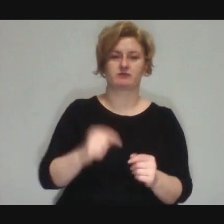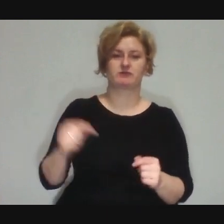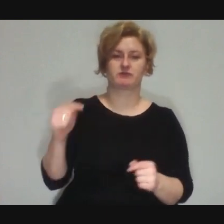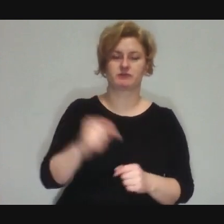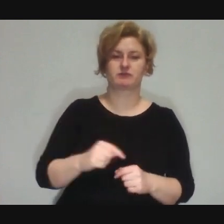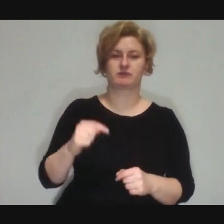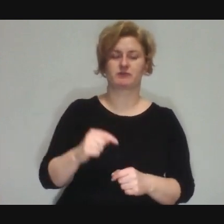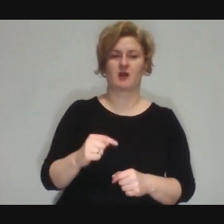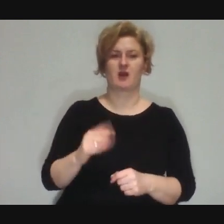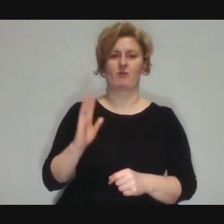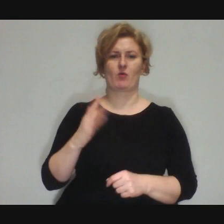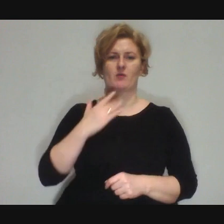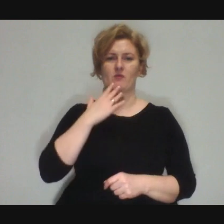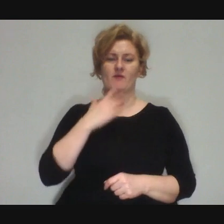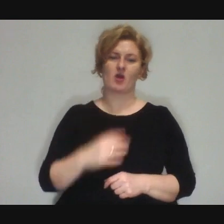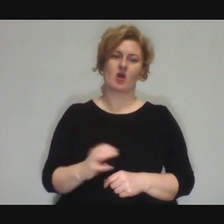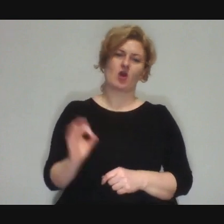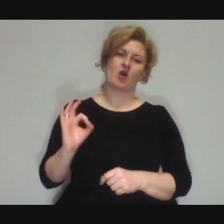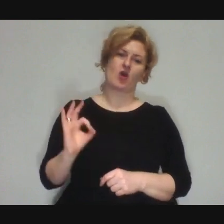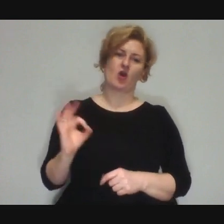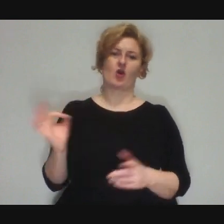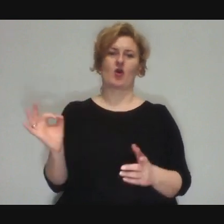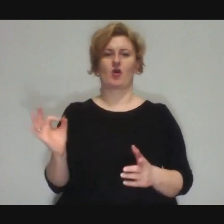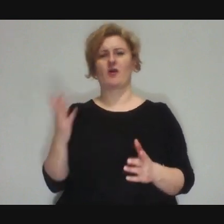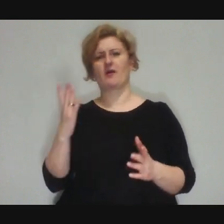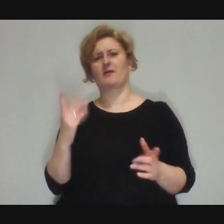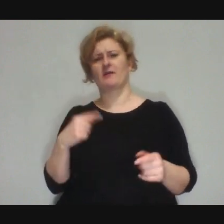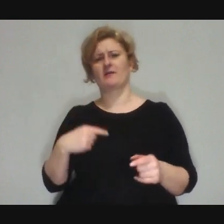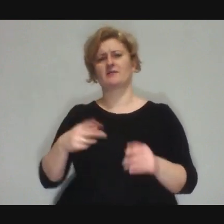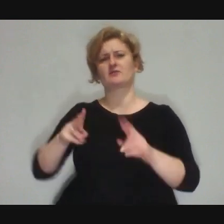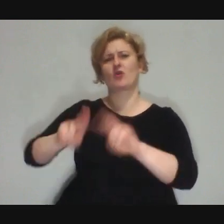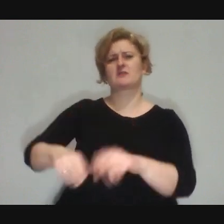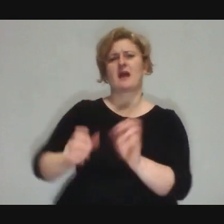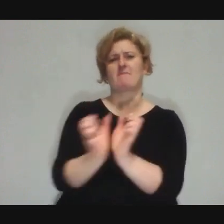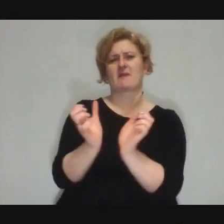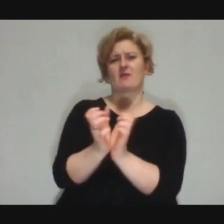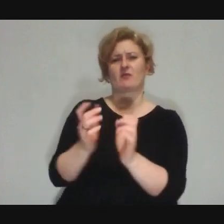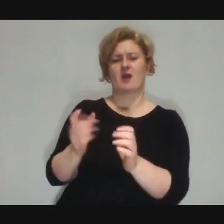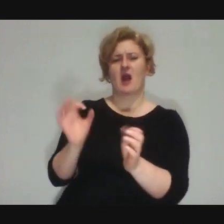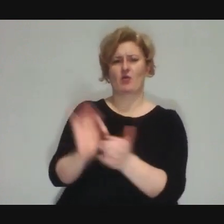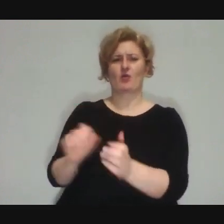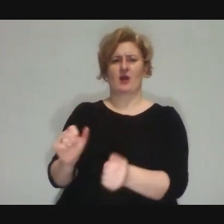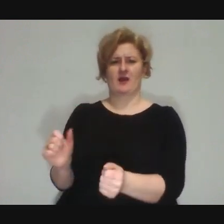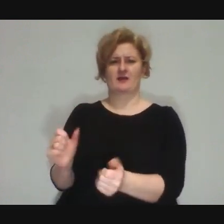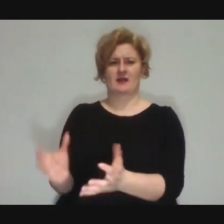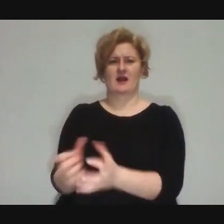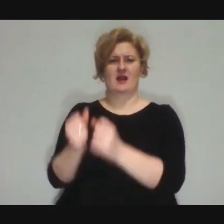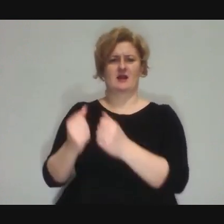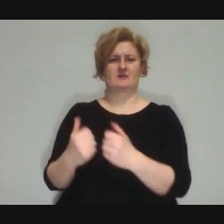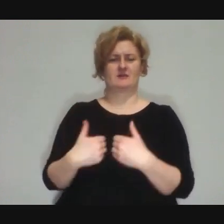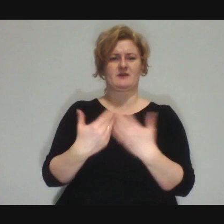That there are some extra balls left after the class. Dominika: Accidentally found?